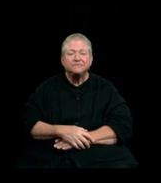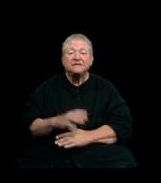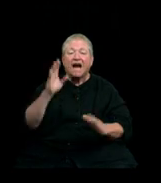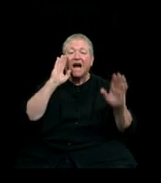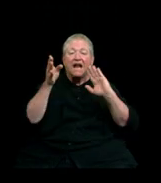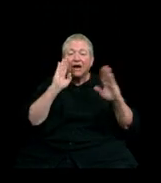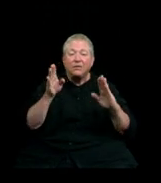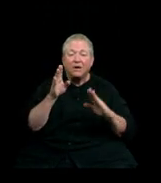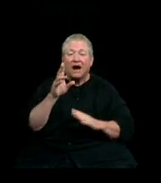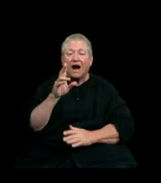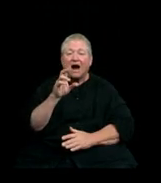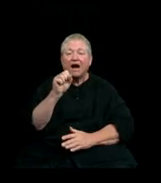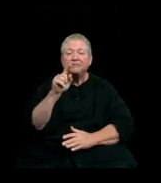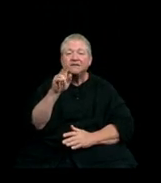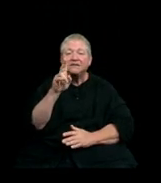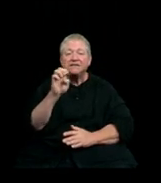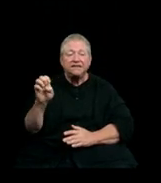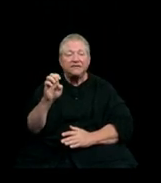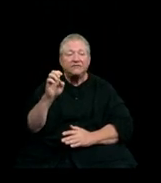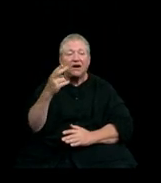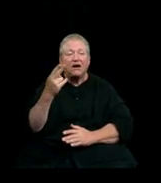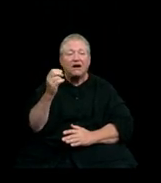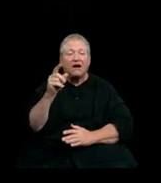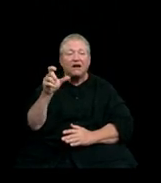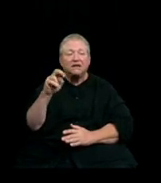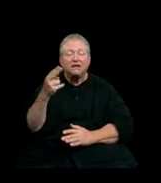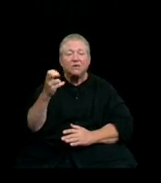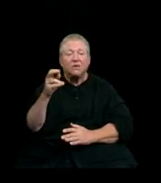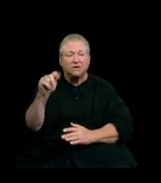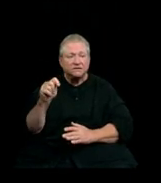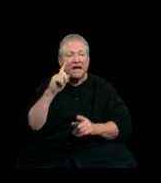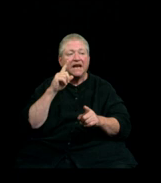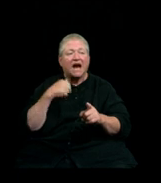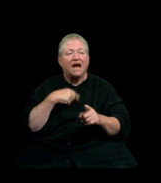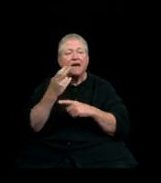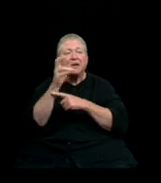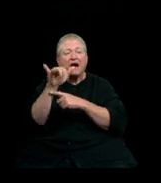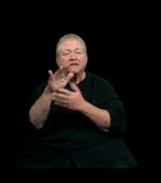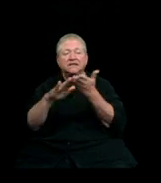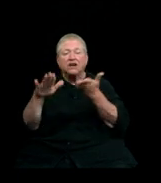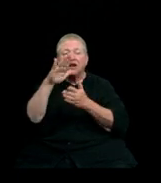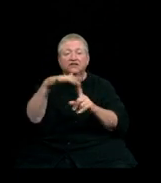Hello, my name is Steve Hollenhorst, and I’m the Dean of the Huxley College of the Environment. Founded 51 years ago